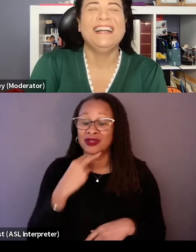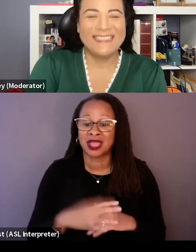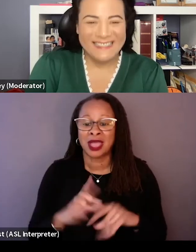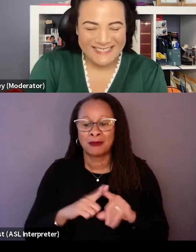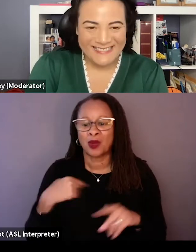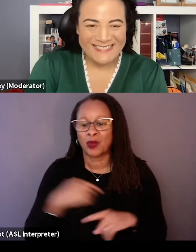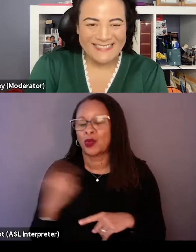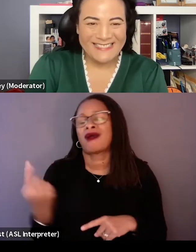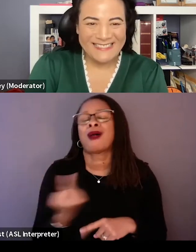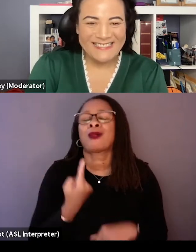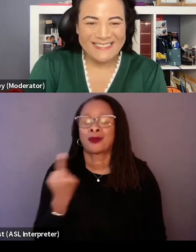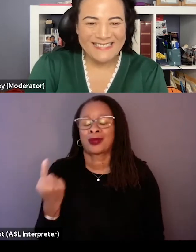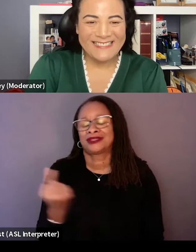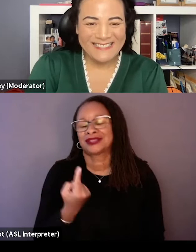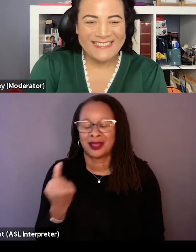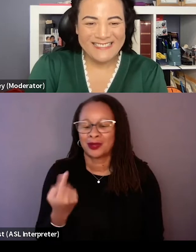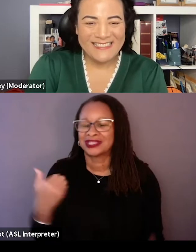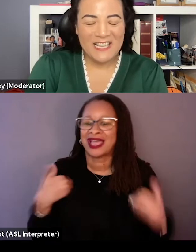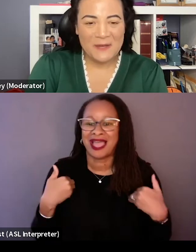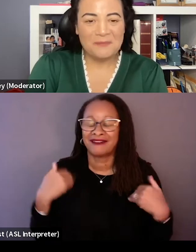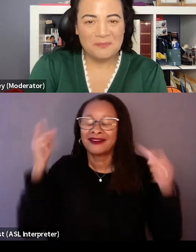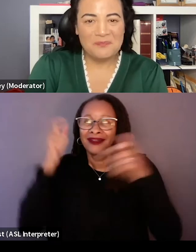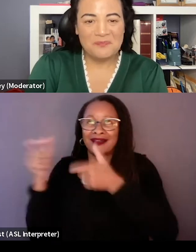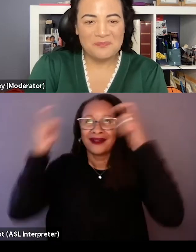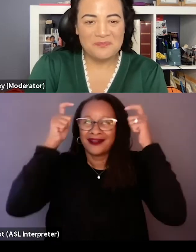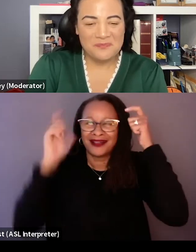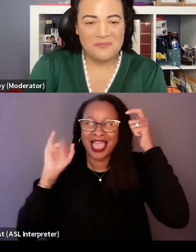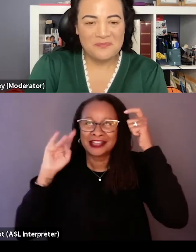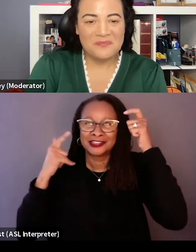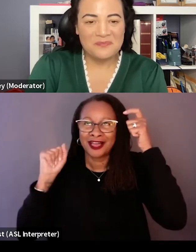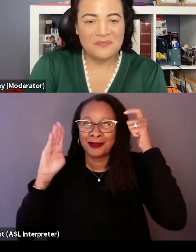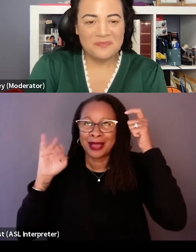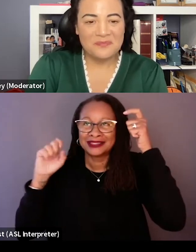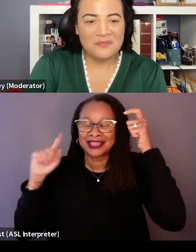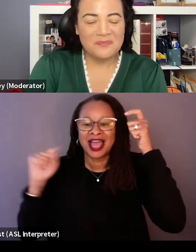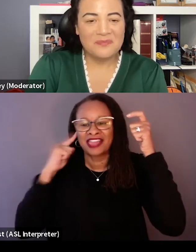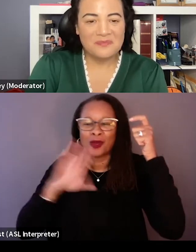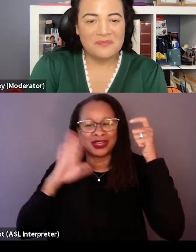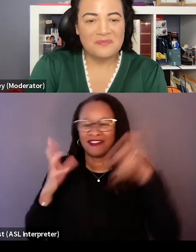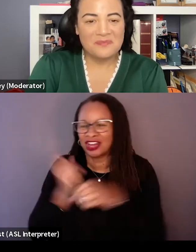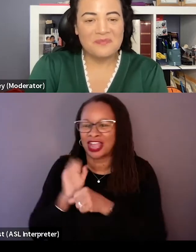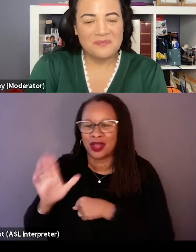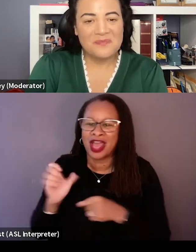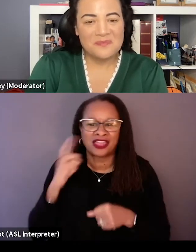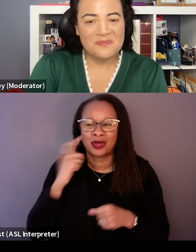I always had Angela's voice in my head, I just thought we would never get her, I thought it was too pie in the sky.